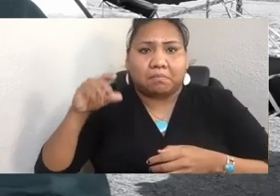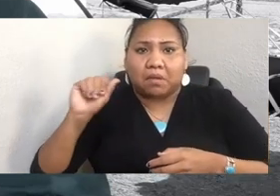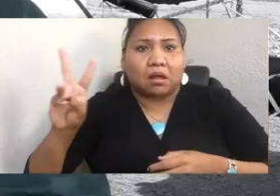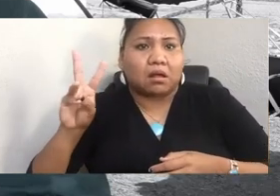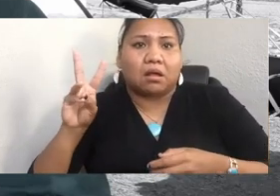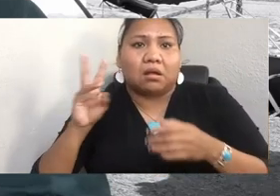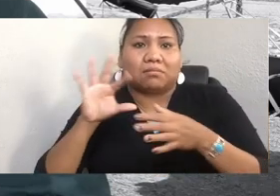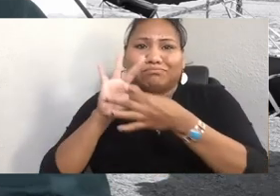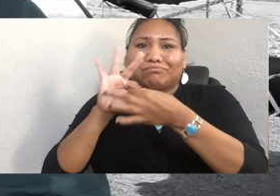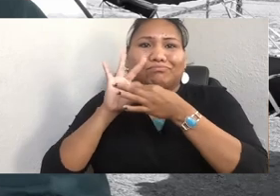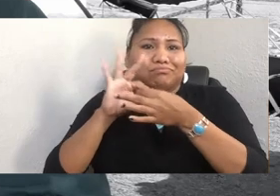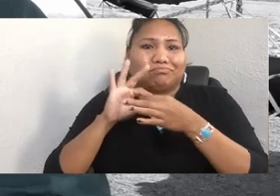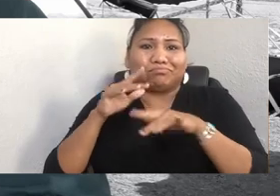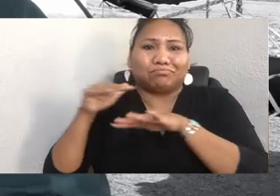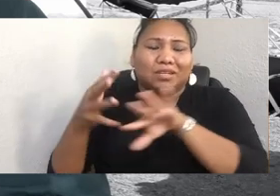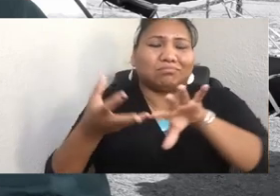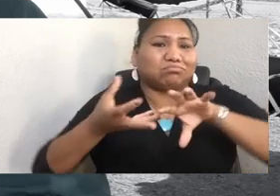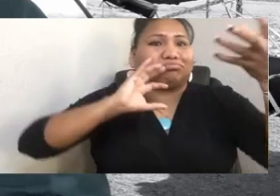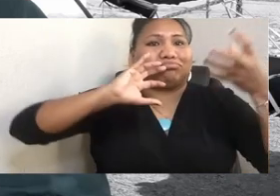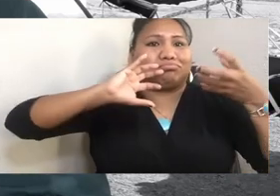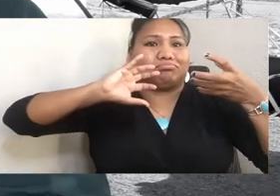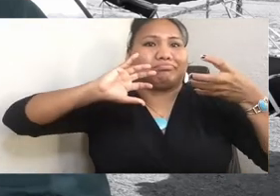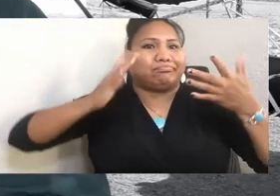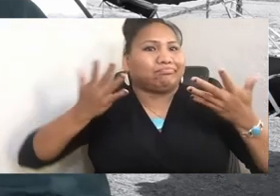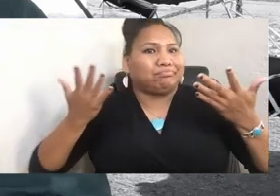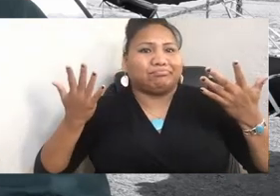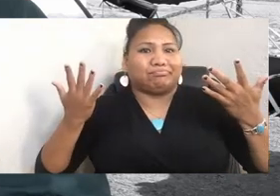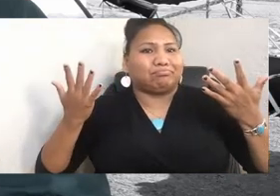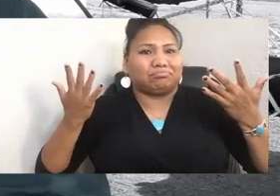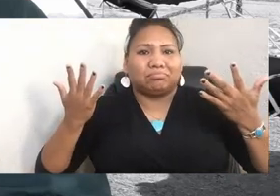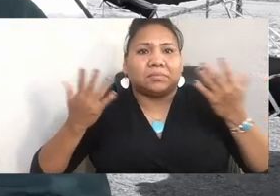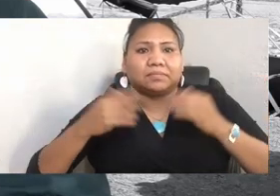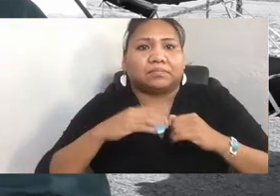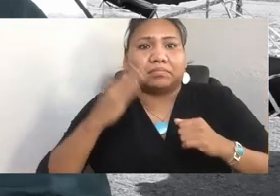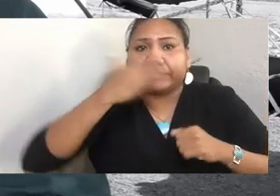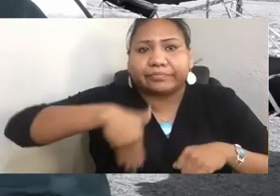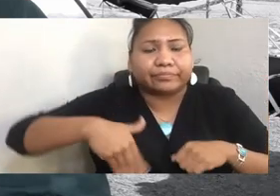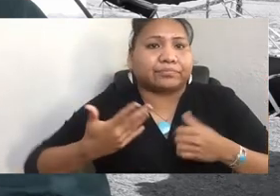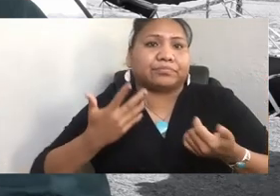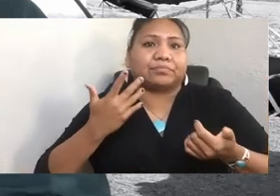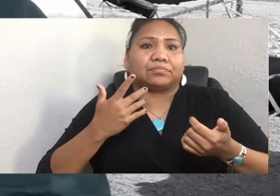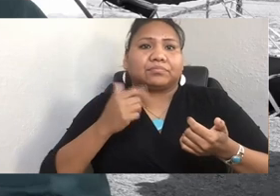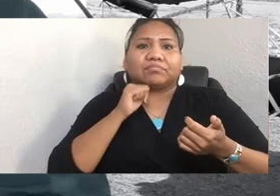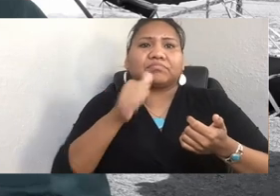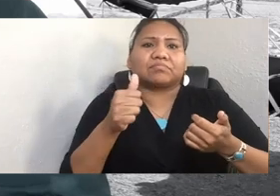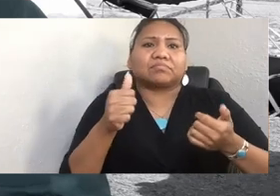And what seems overlooked in environmental activism and climate justice is that what has been done to the river